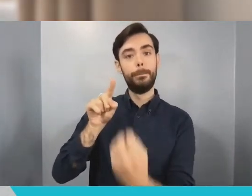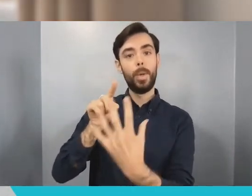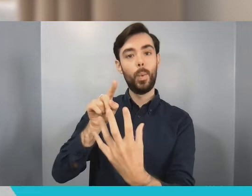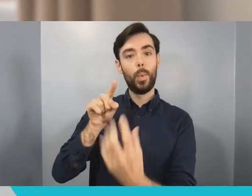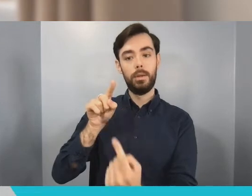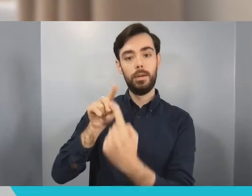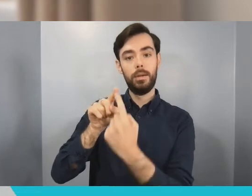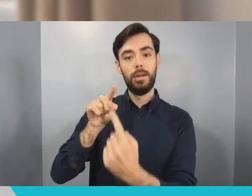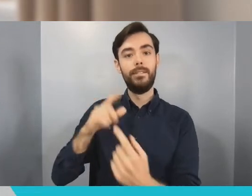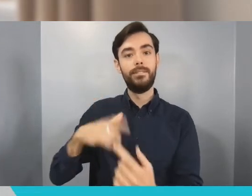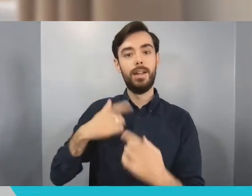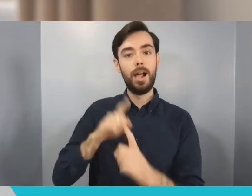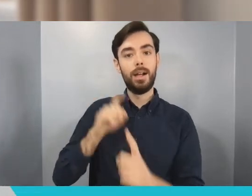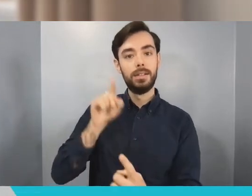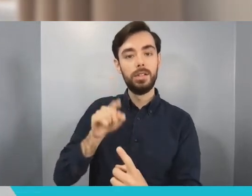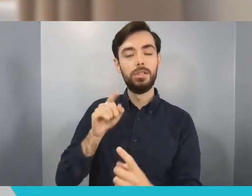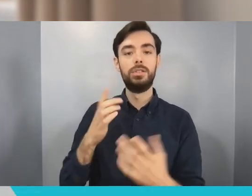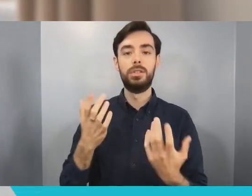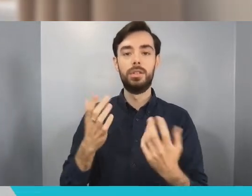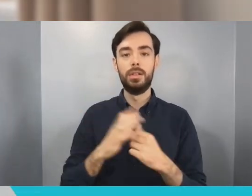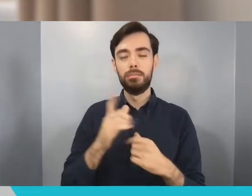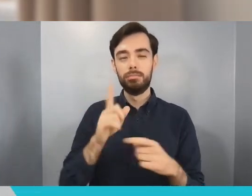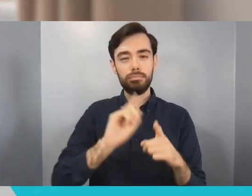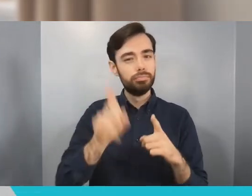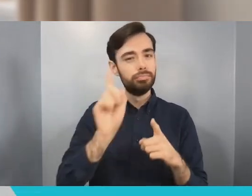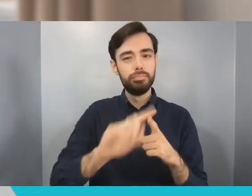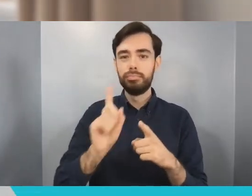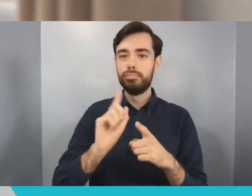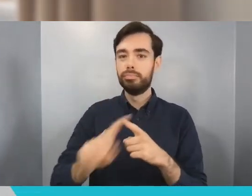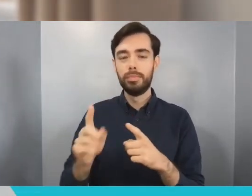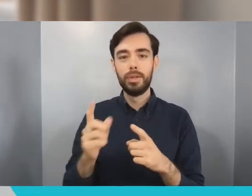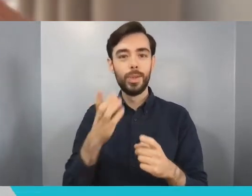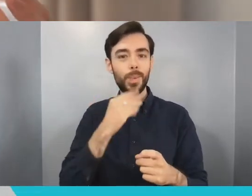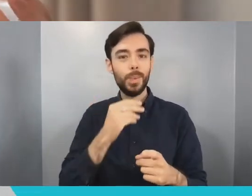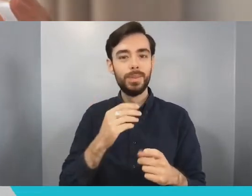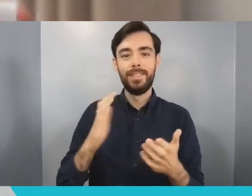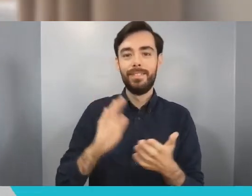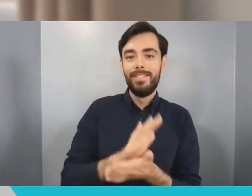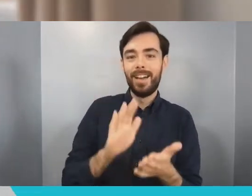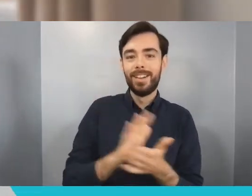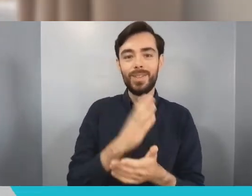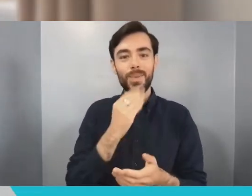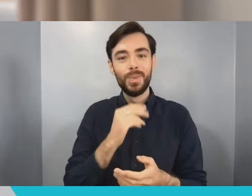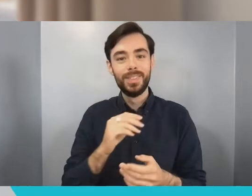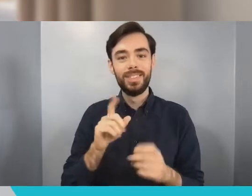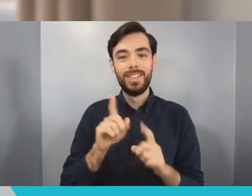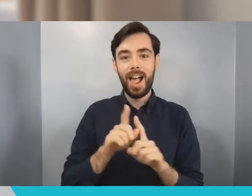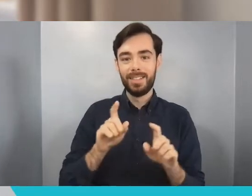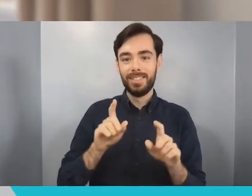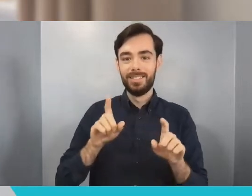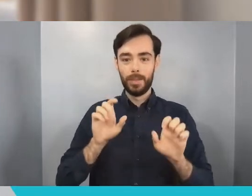bolts firing out of your hands, this kind of crazy stuff. So I finished I'd sort of nearly